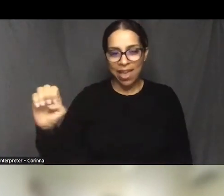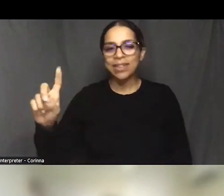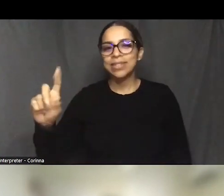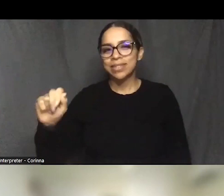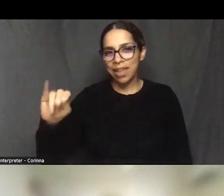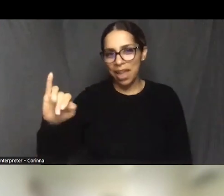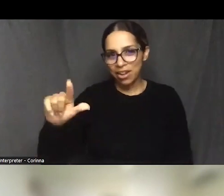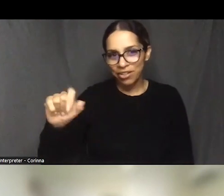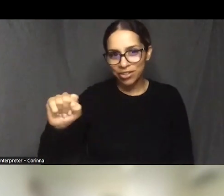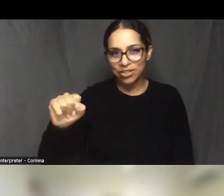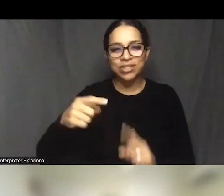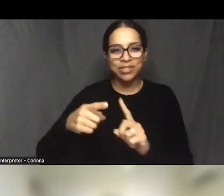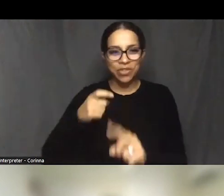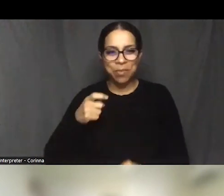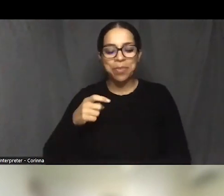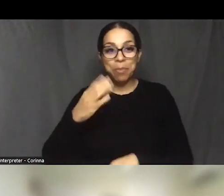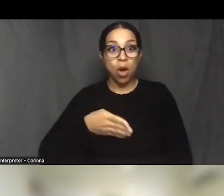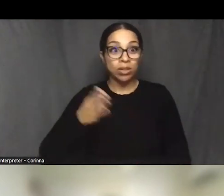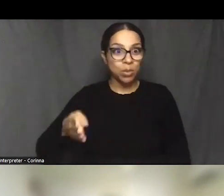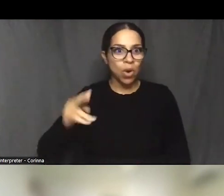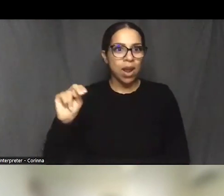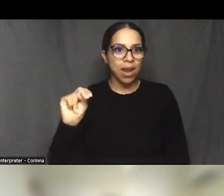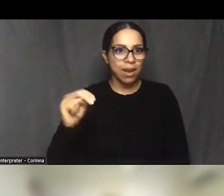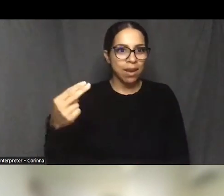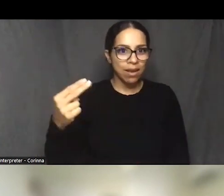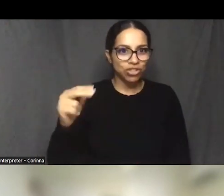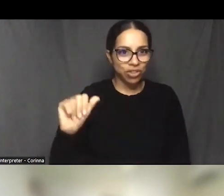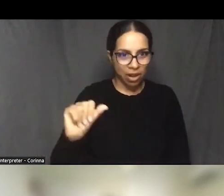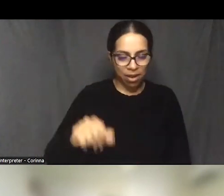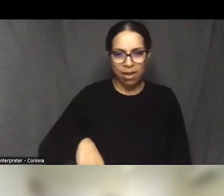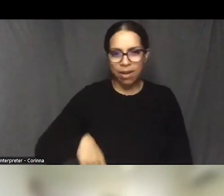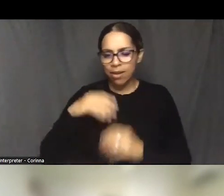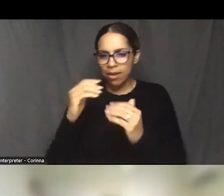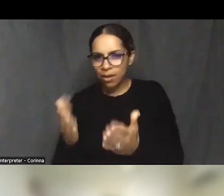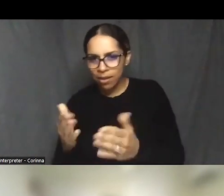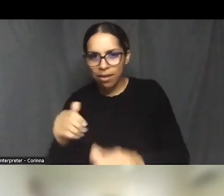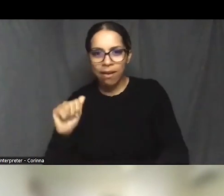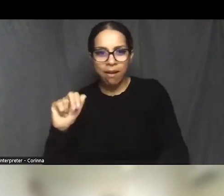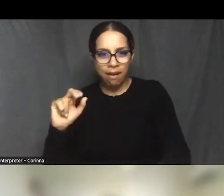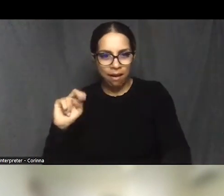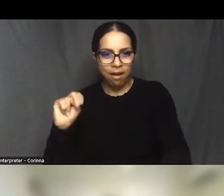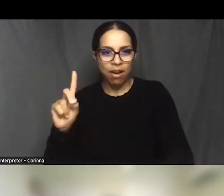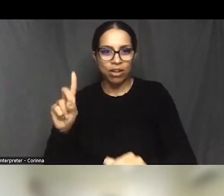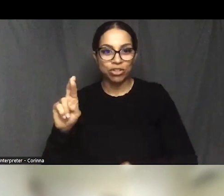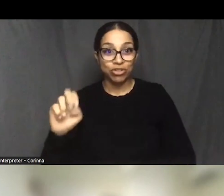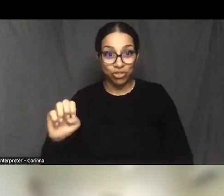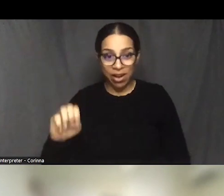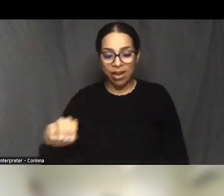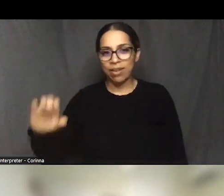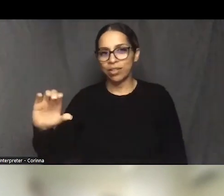Andre Chung is on and